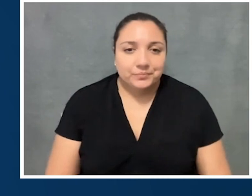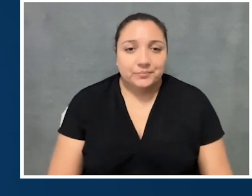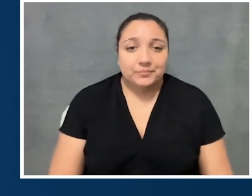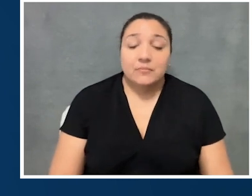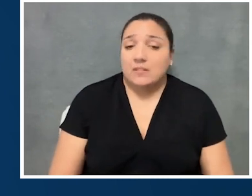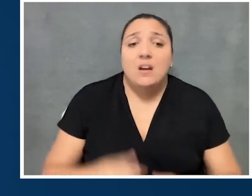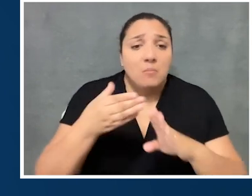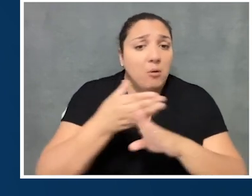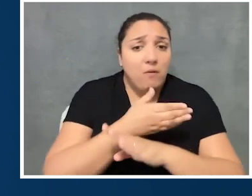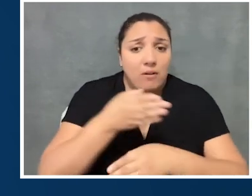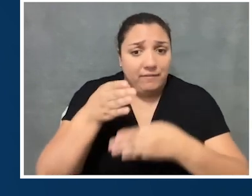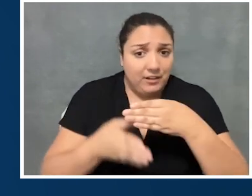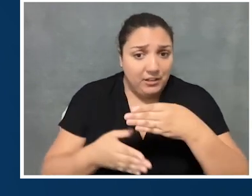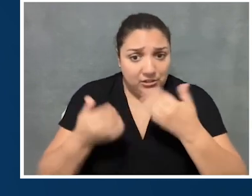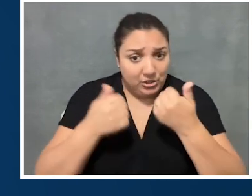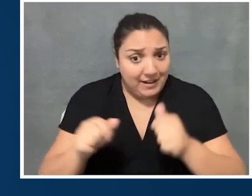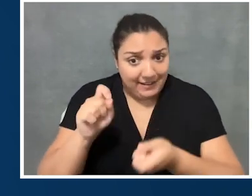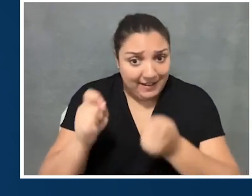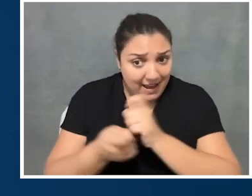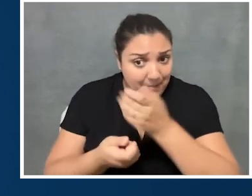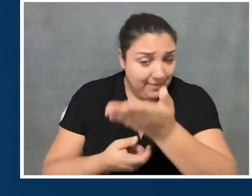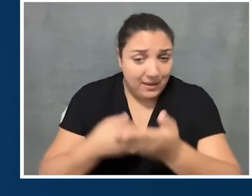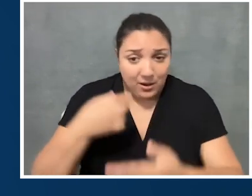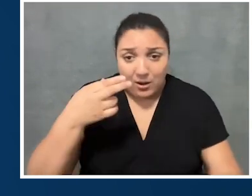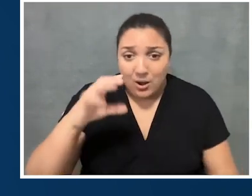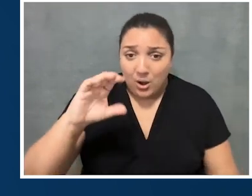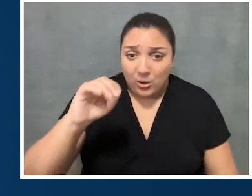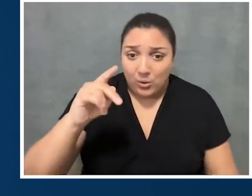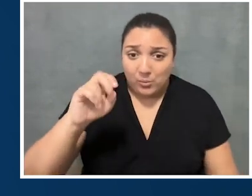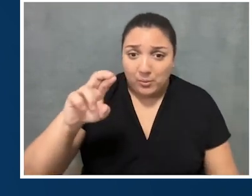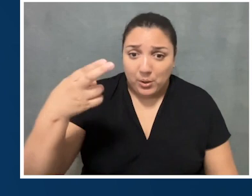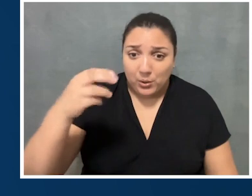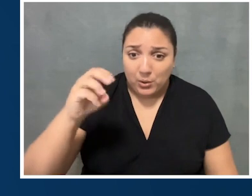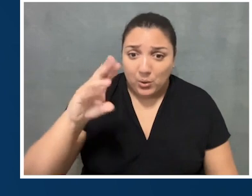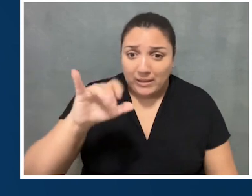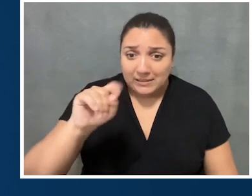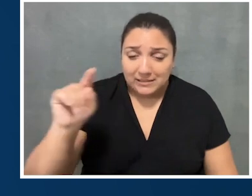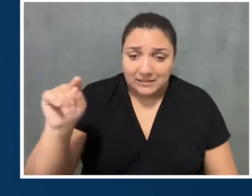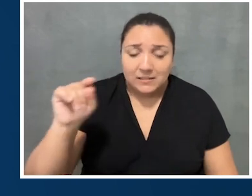And so before we do sign off, is there anything that's happening at Cooper Hewitt that you wanna let us know about,